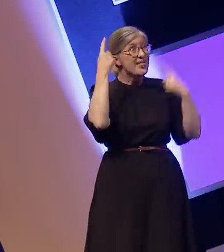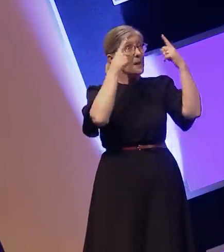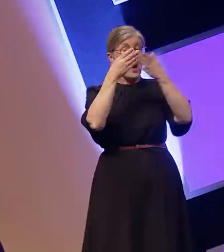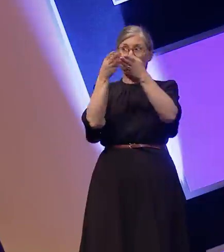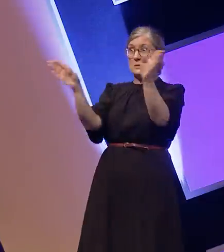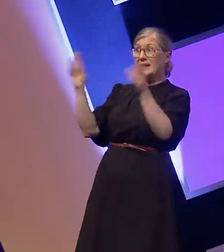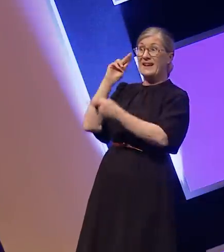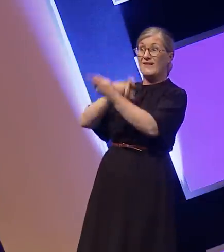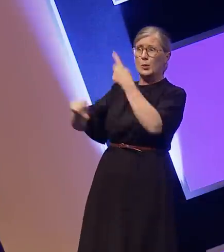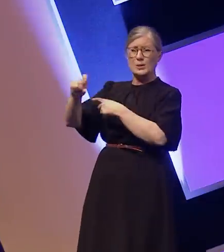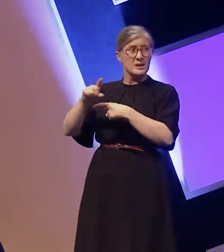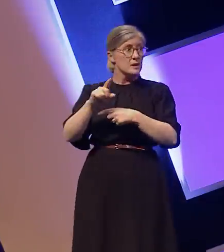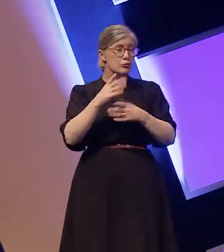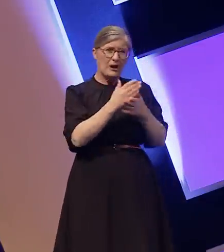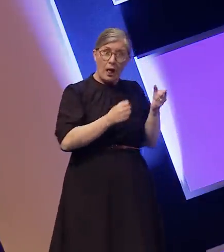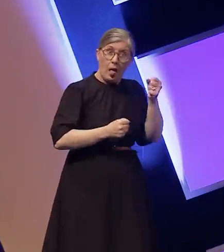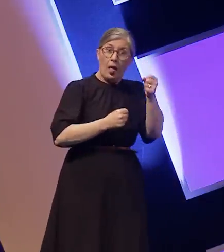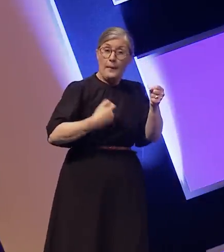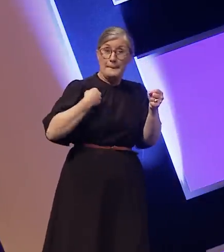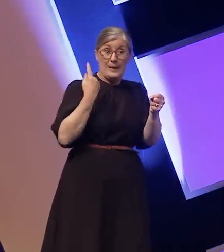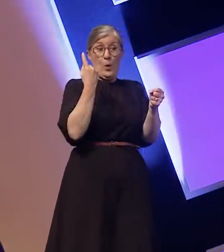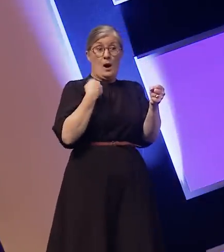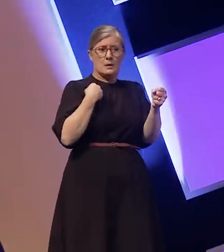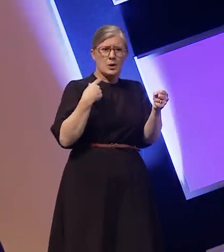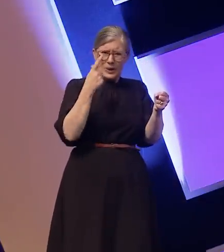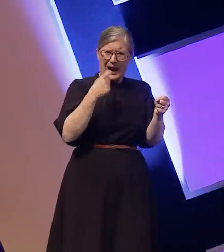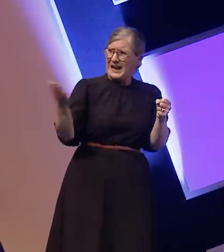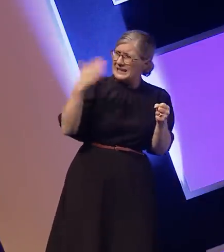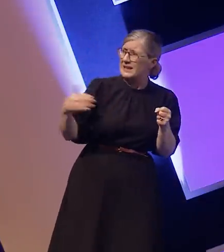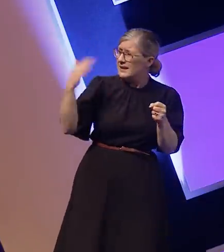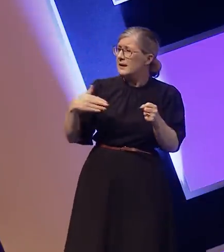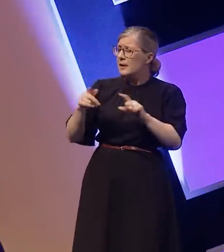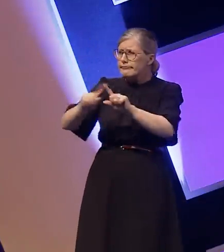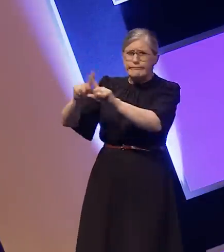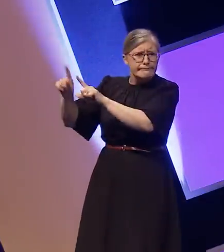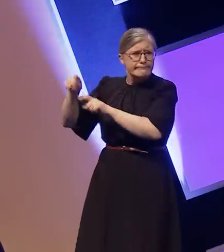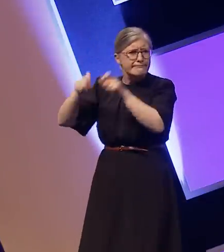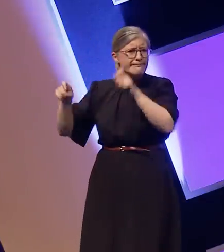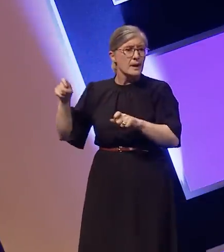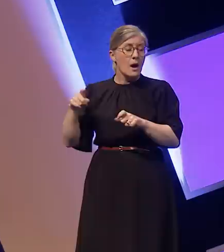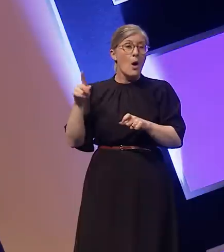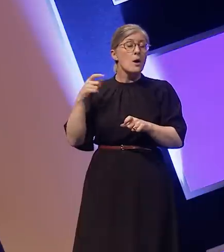a token gesture you will be able to get more done and maybe I wouldn't need to fight for little